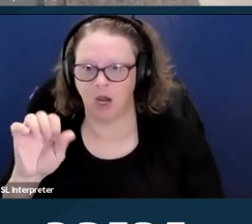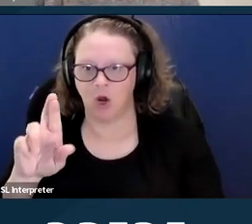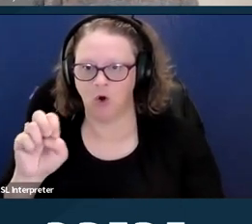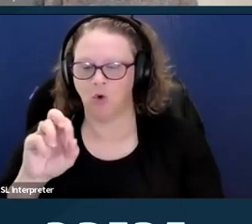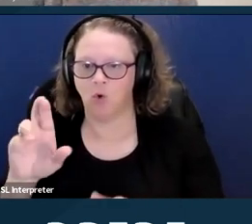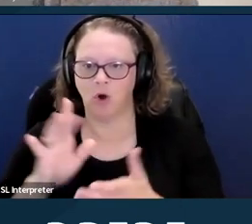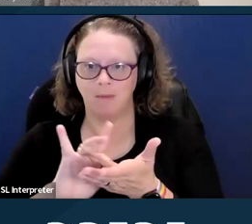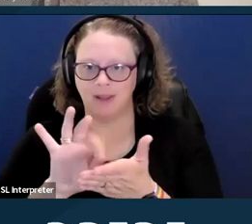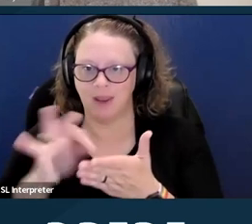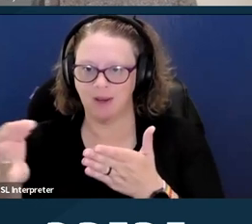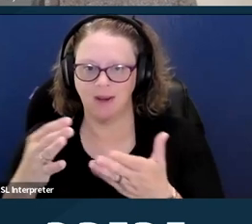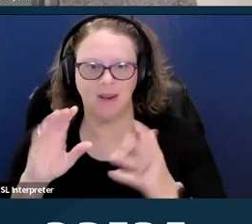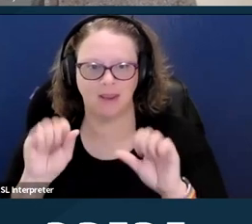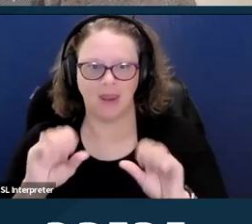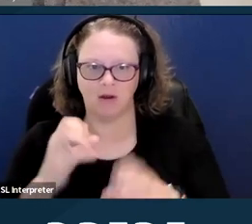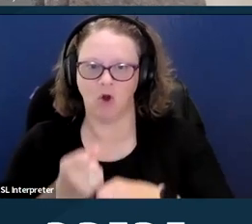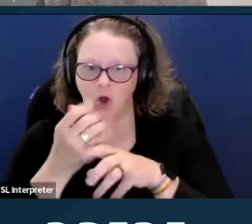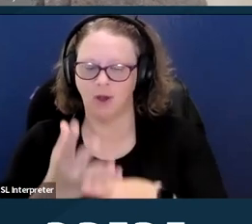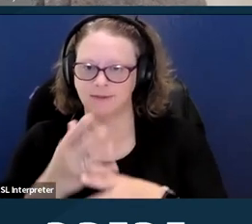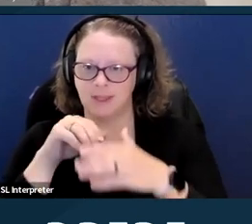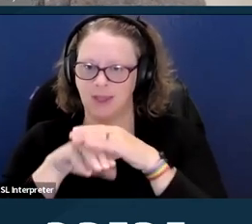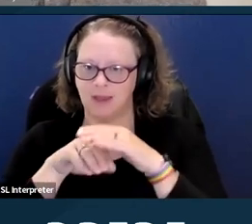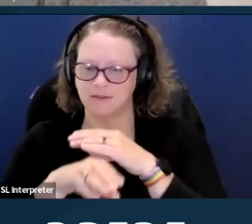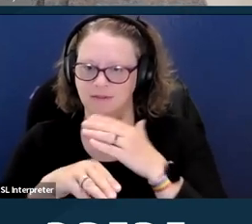to sexual and reproductive healthcare.